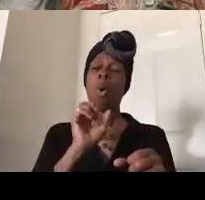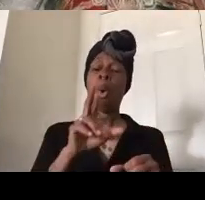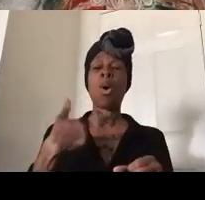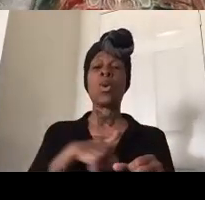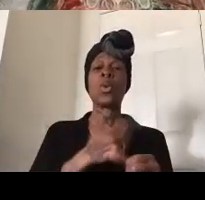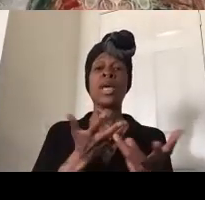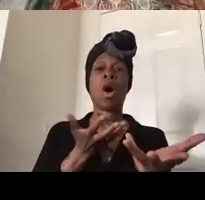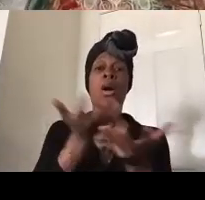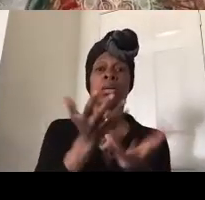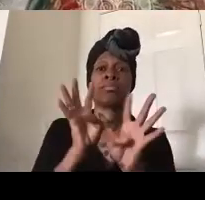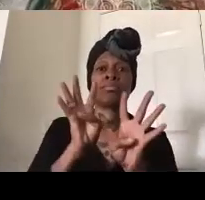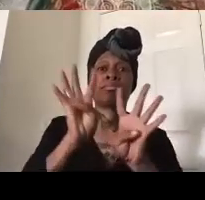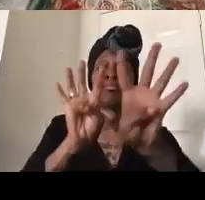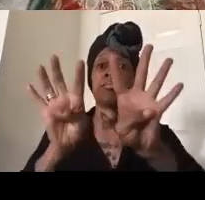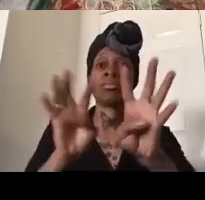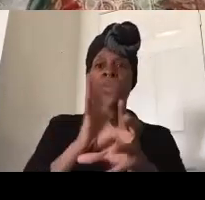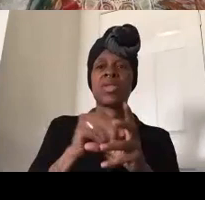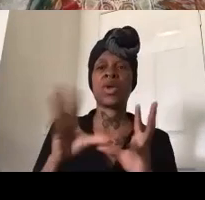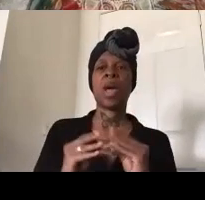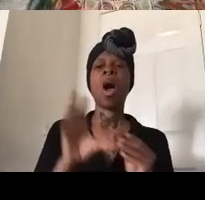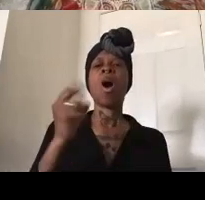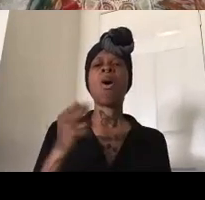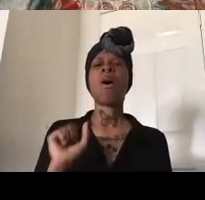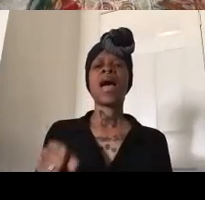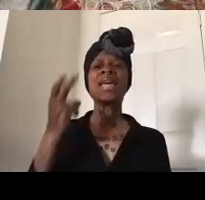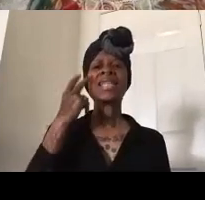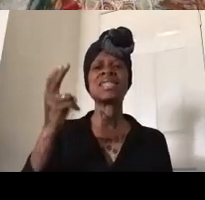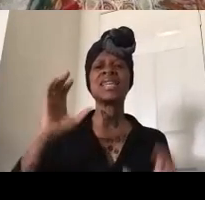meetings oh i can see this chat great that's